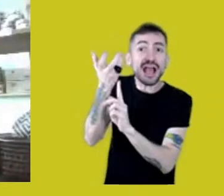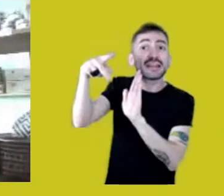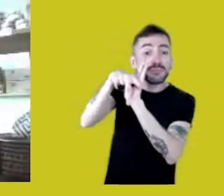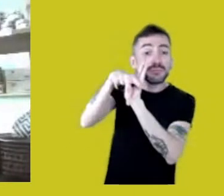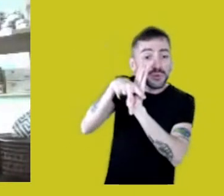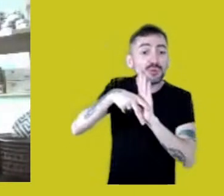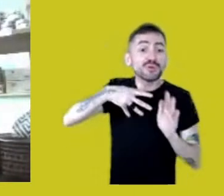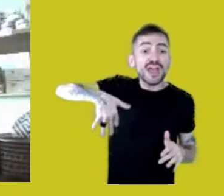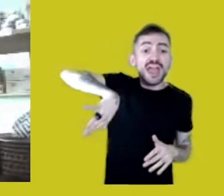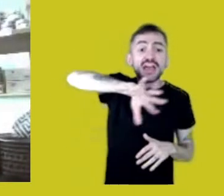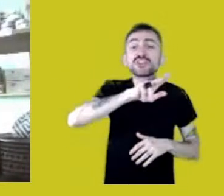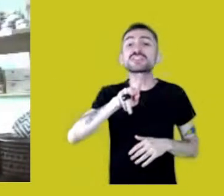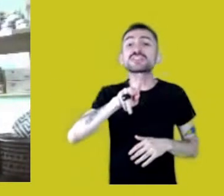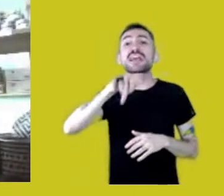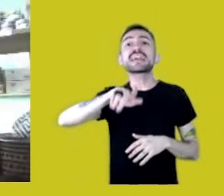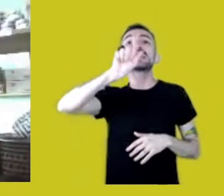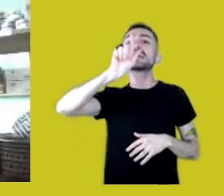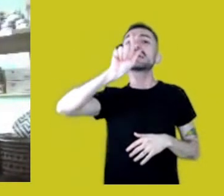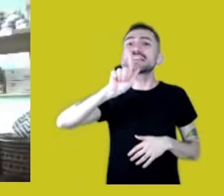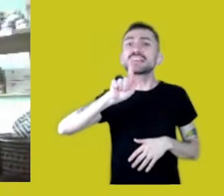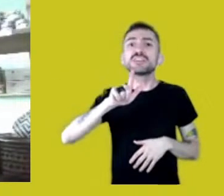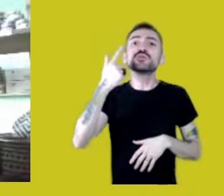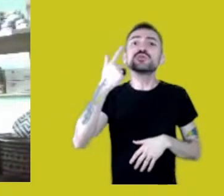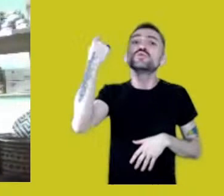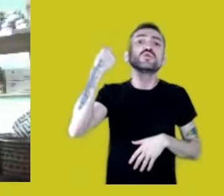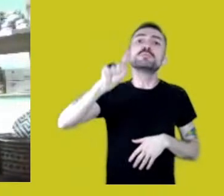regardless of legalization! The right to a territory